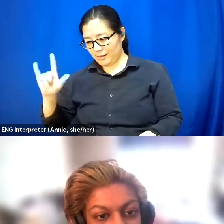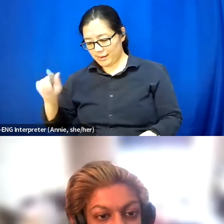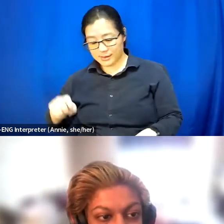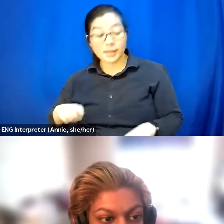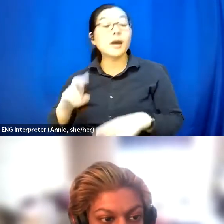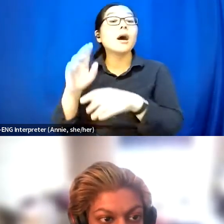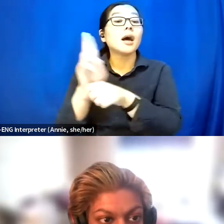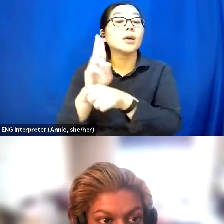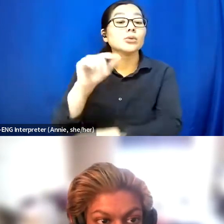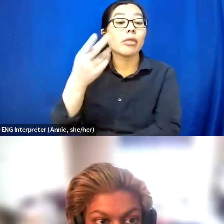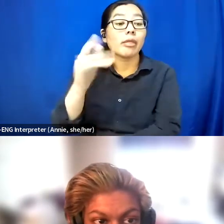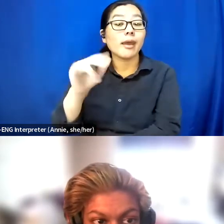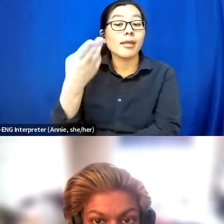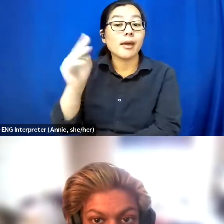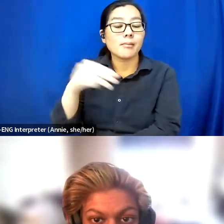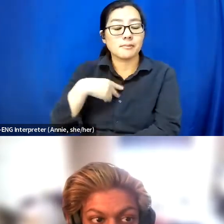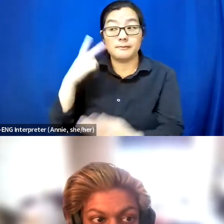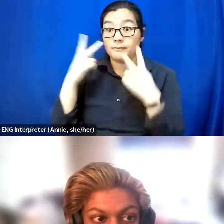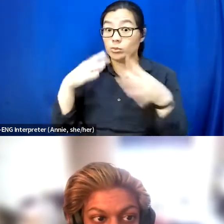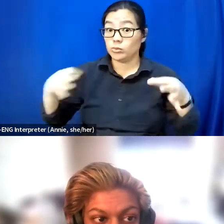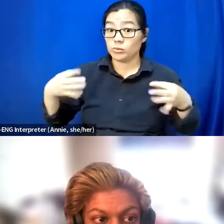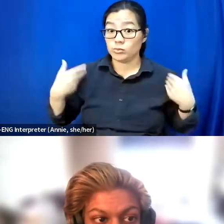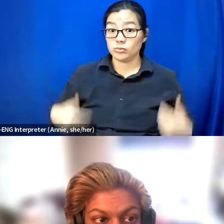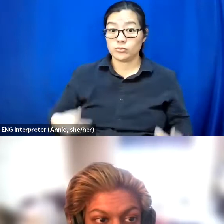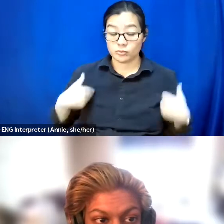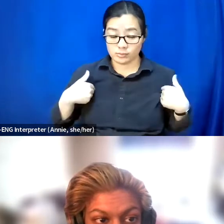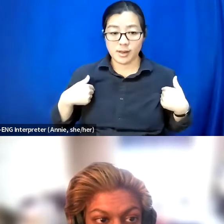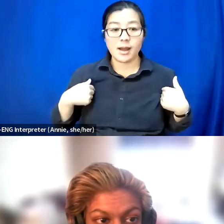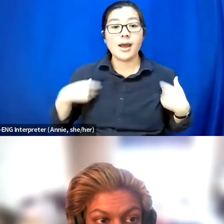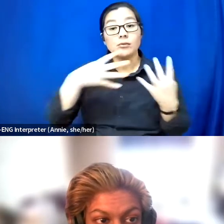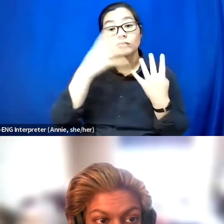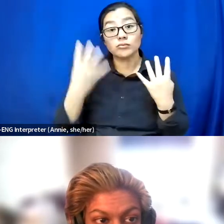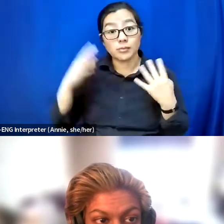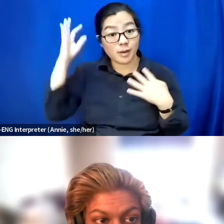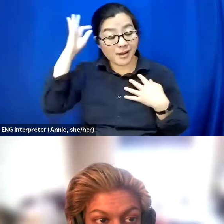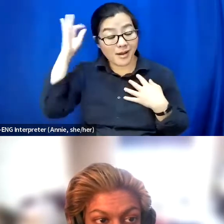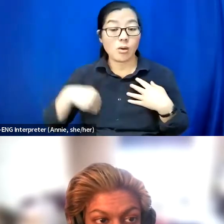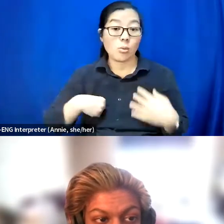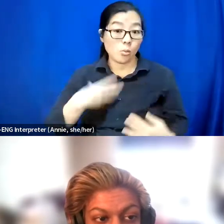Visual description of me. I have rainbow hair. I'm white. I'm from the UK.